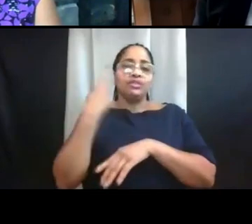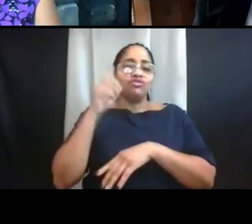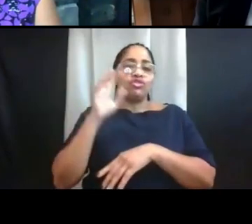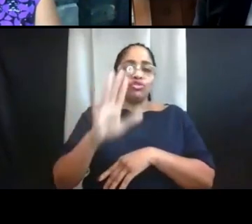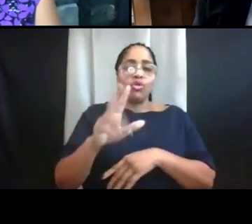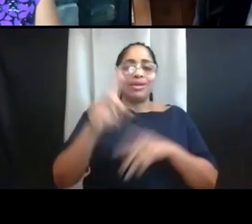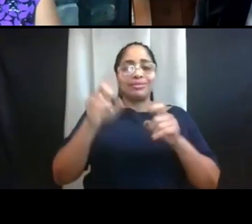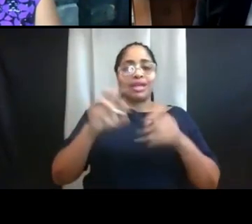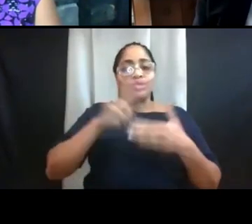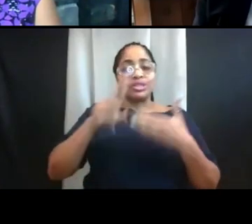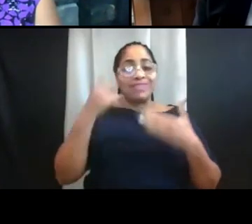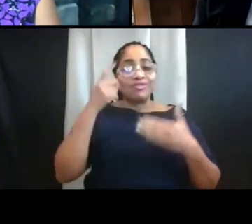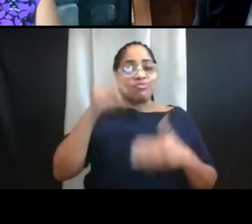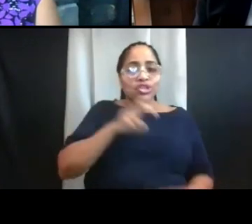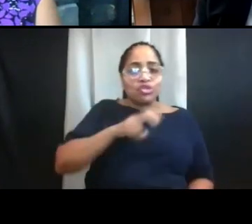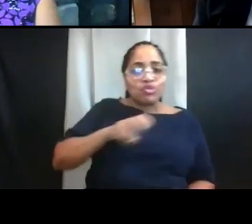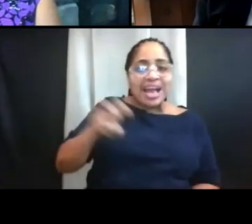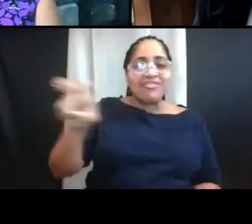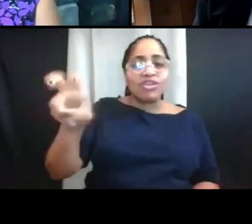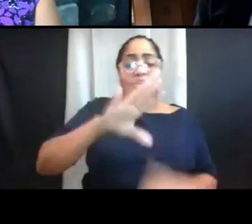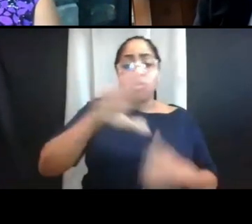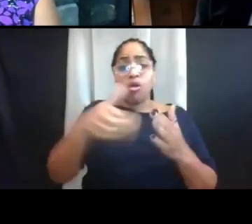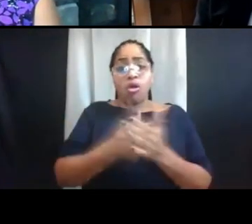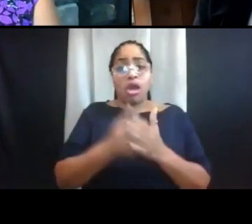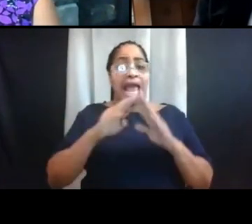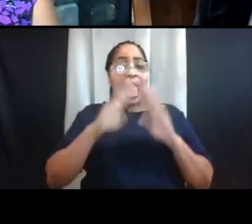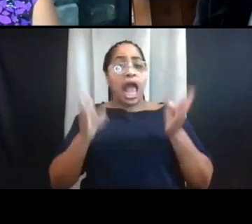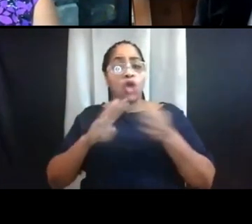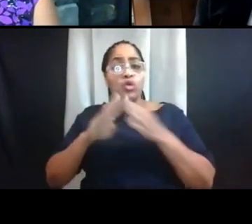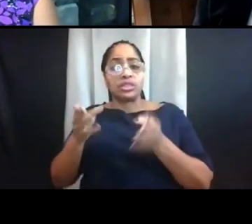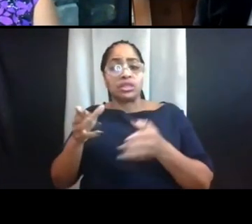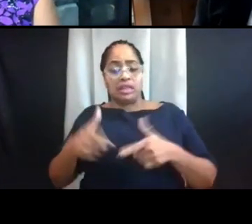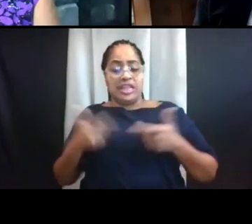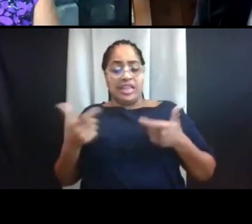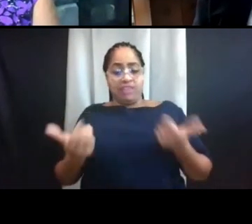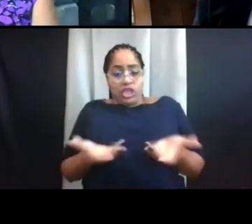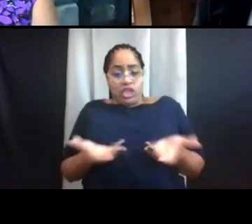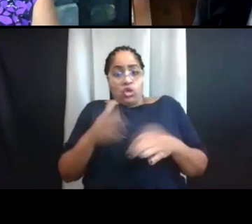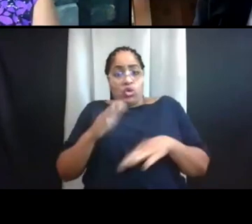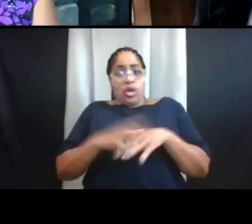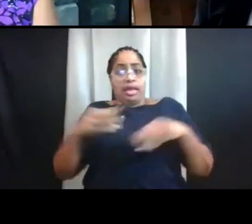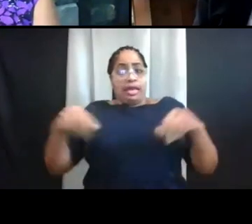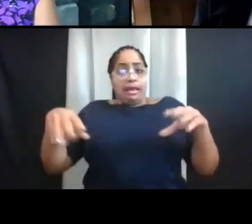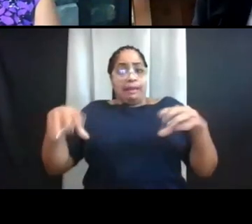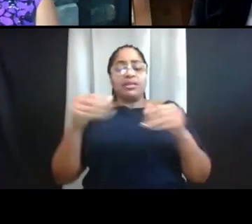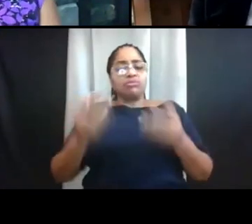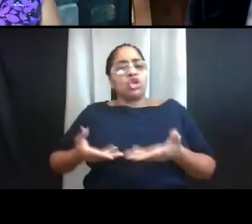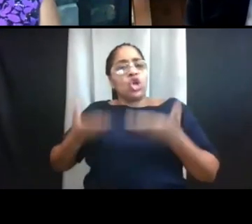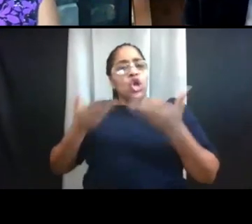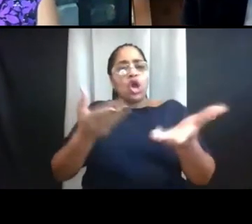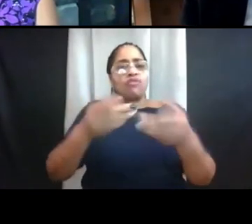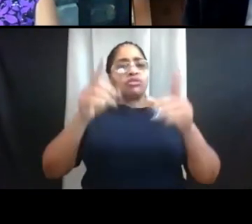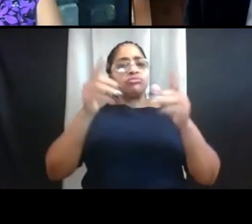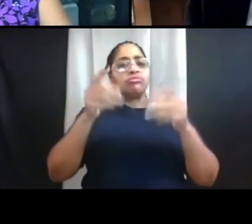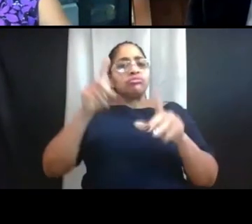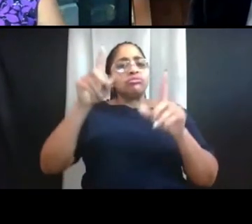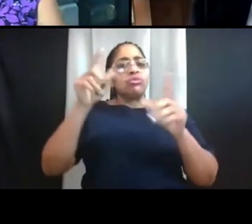All housing students have been offered weekly testing for the past three weeks. And this will continue to be available next week